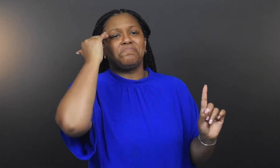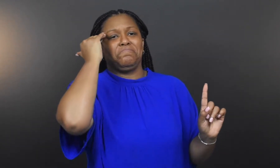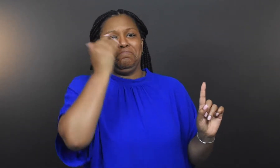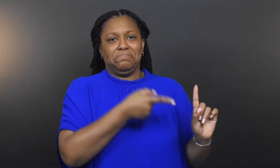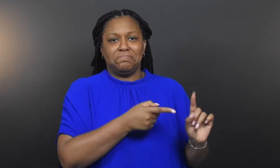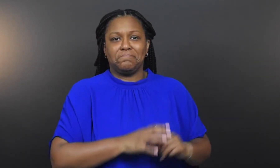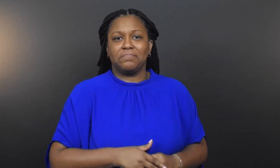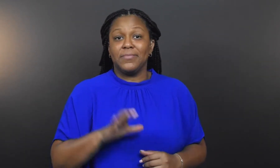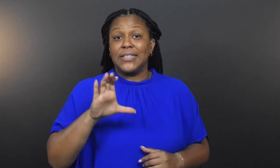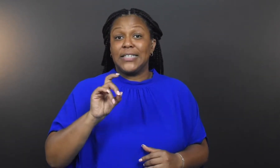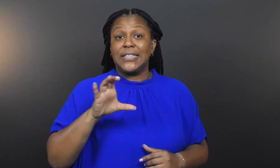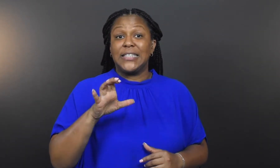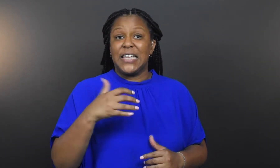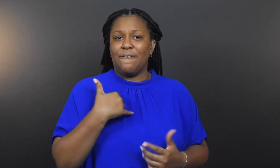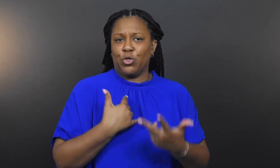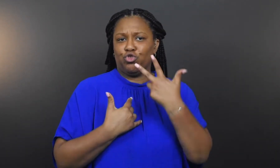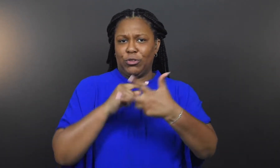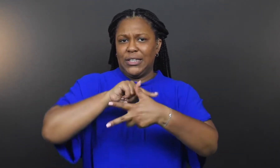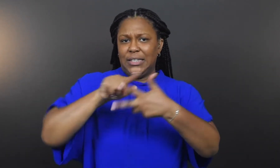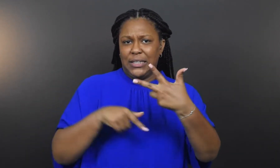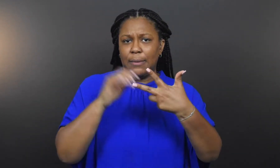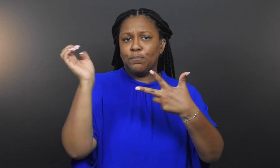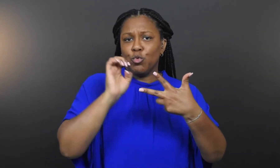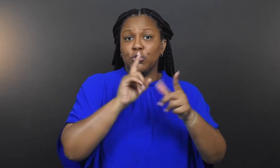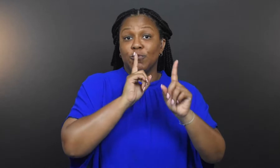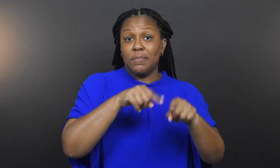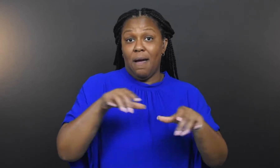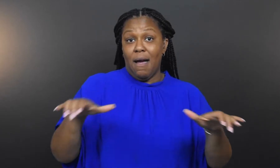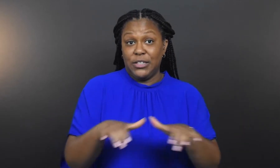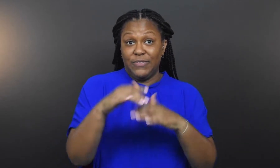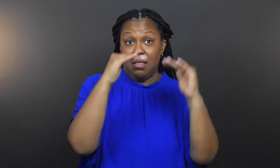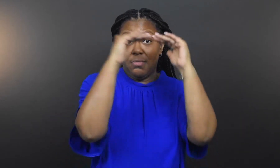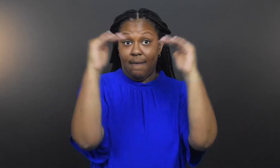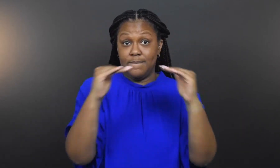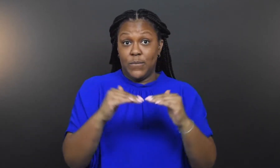The process for EOC activation is very familiar to Bob.